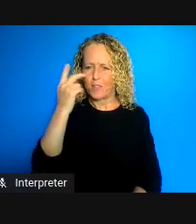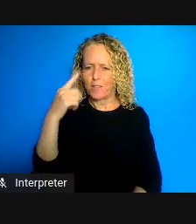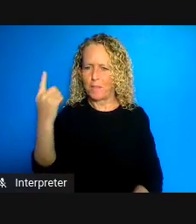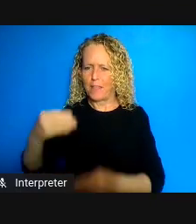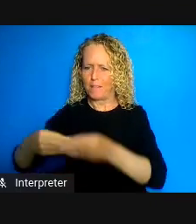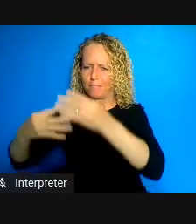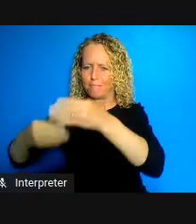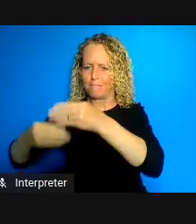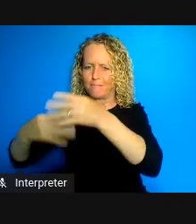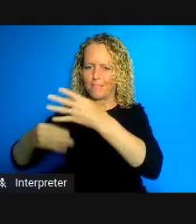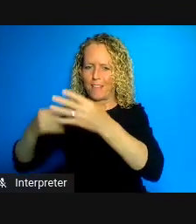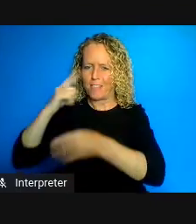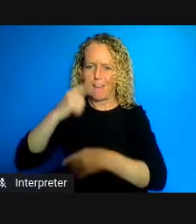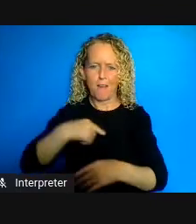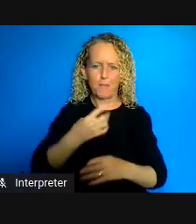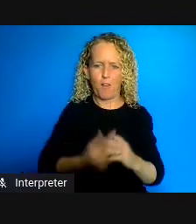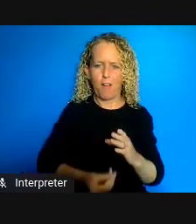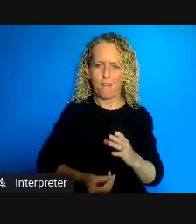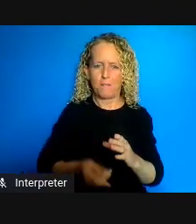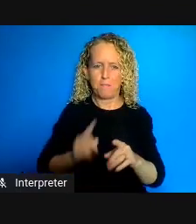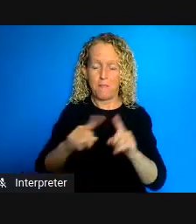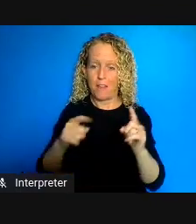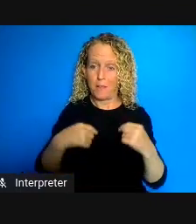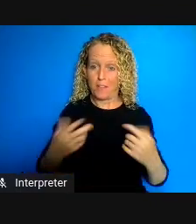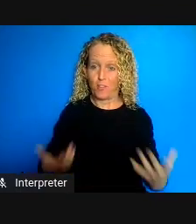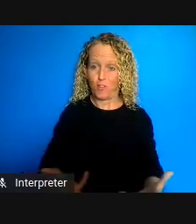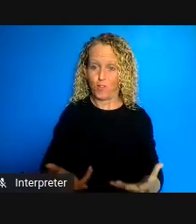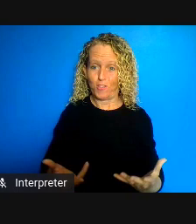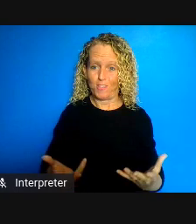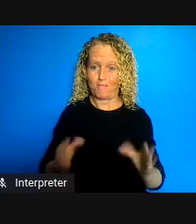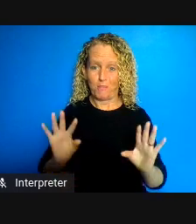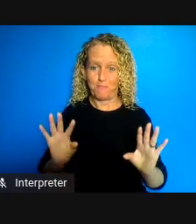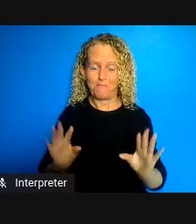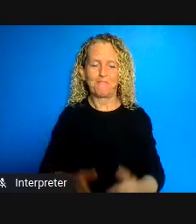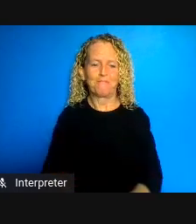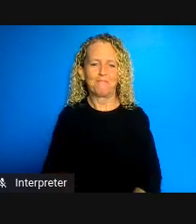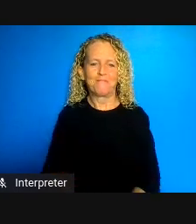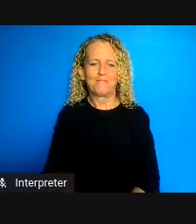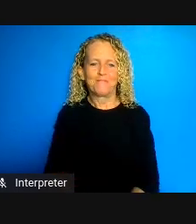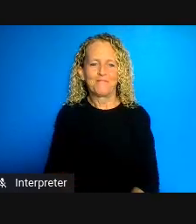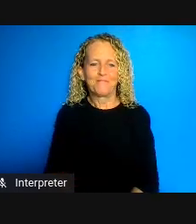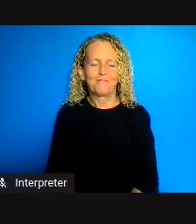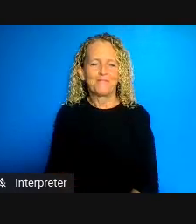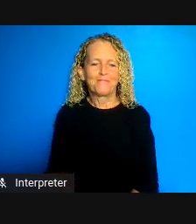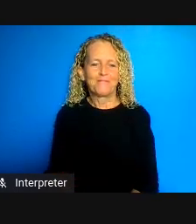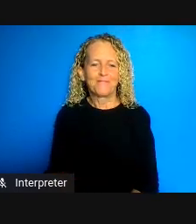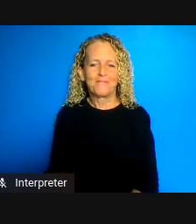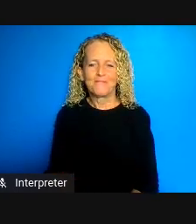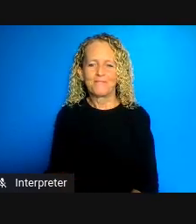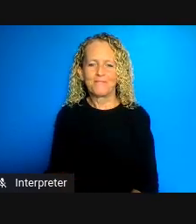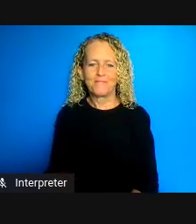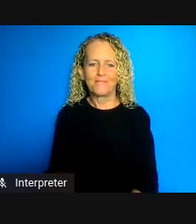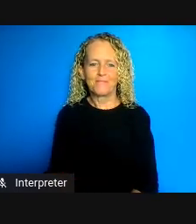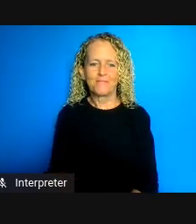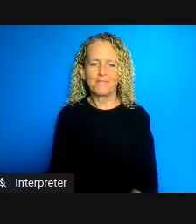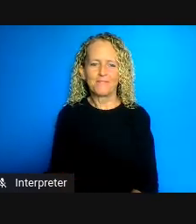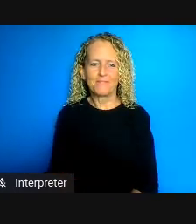seem to be I seem not to be lost my work which I'm trying to now recover focuses